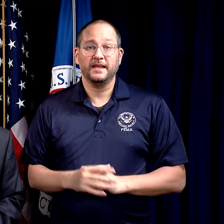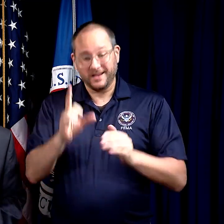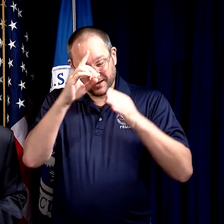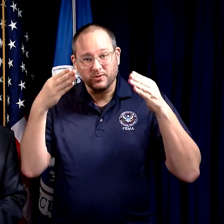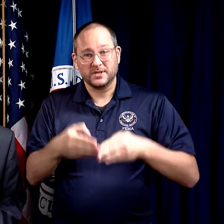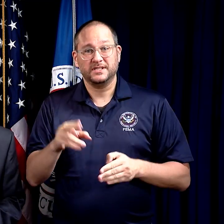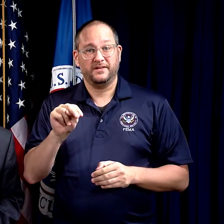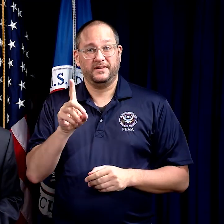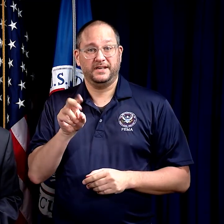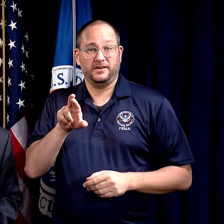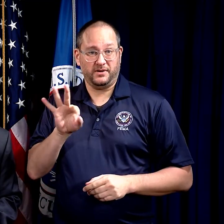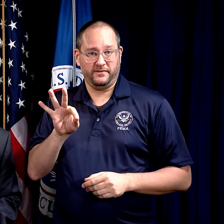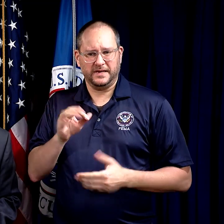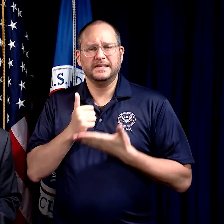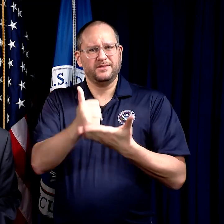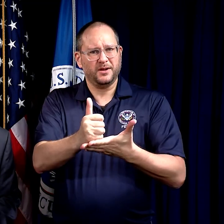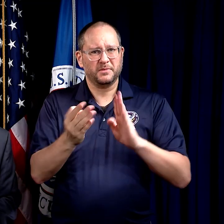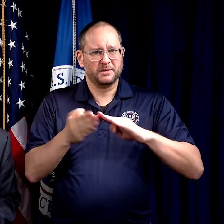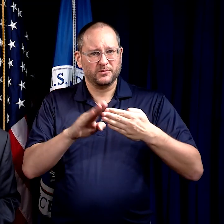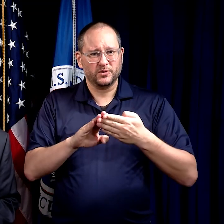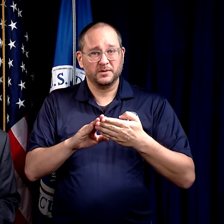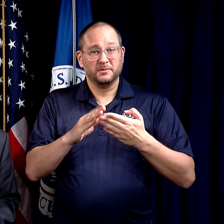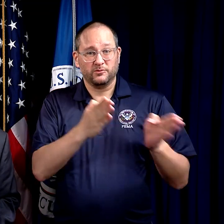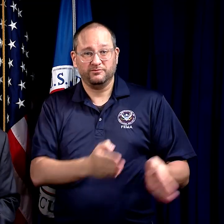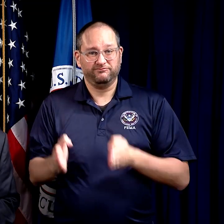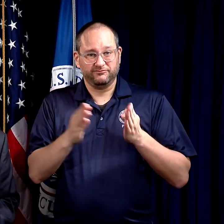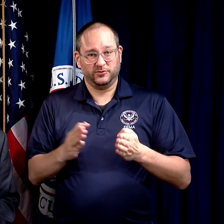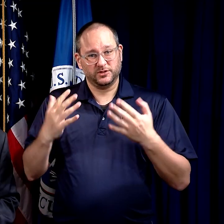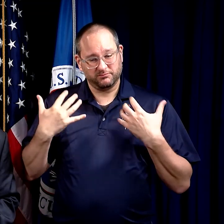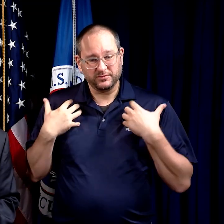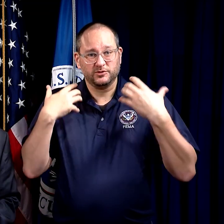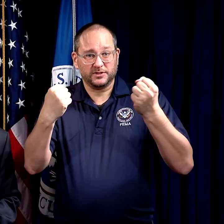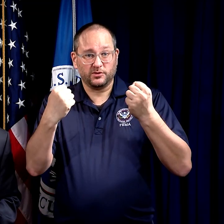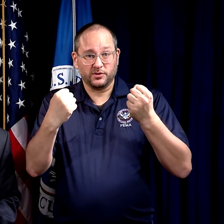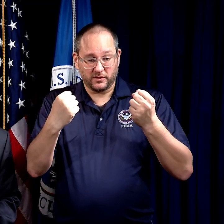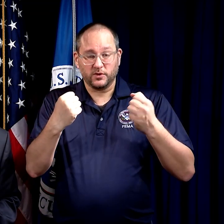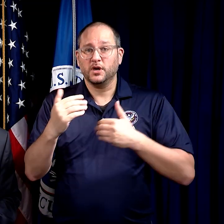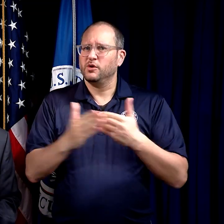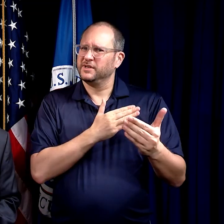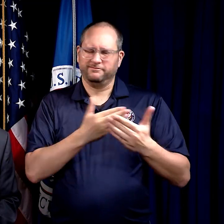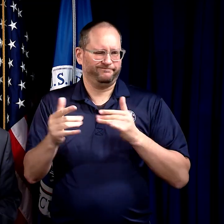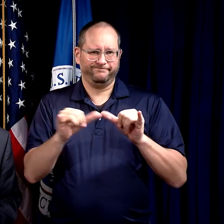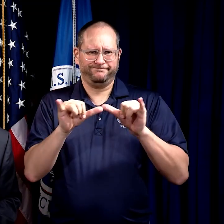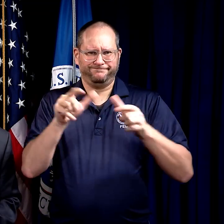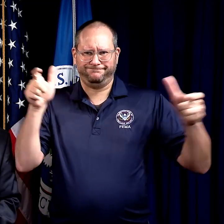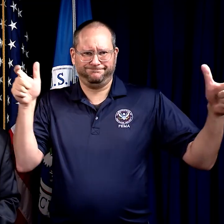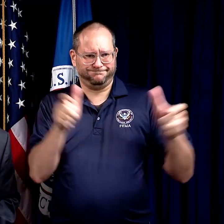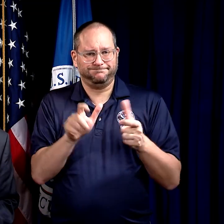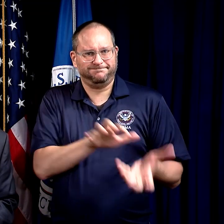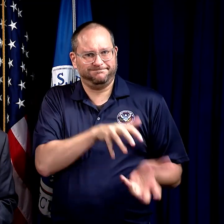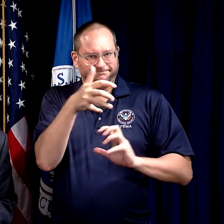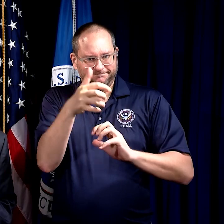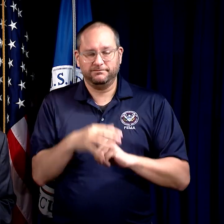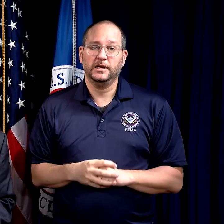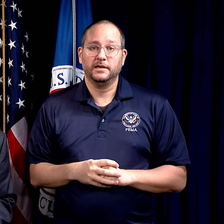The focus of the NDRF is to help prepare the community to recover, regardless of the size of the disaster,